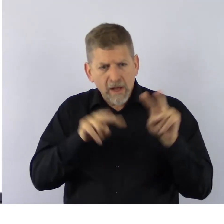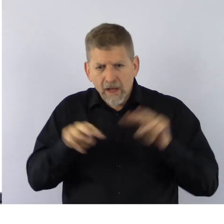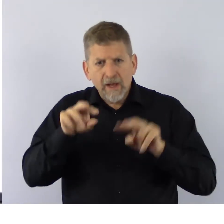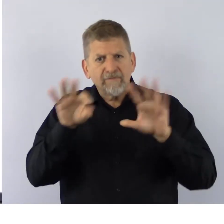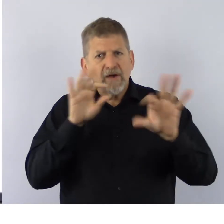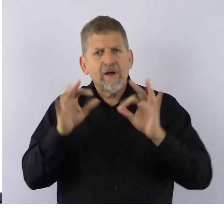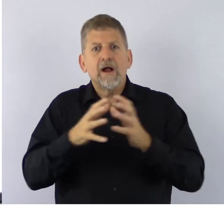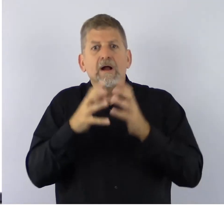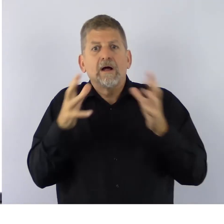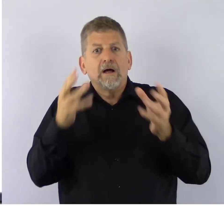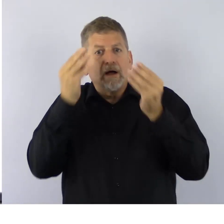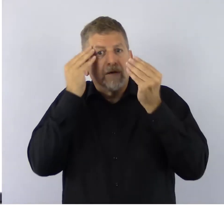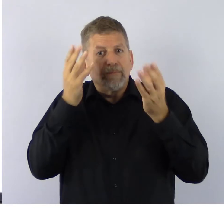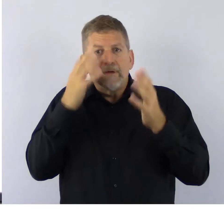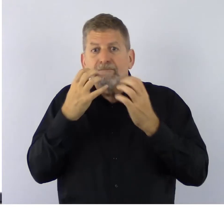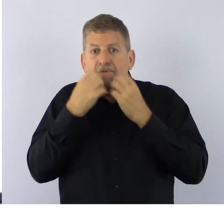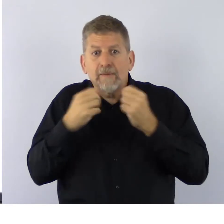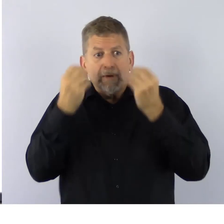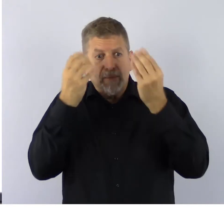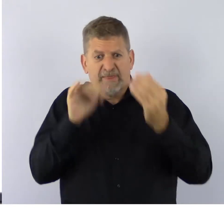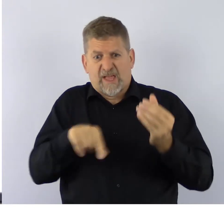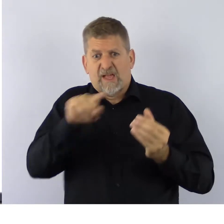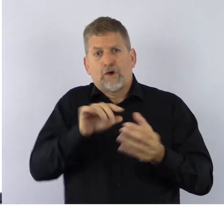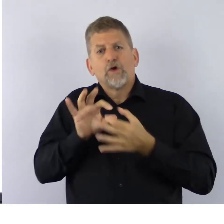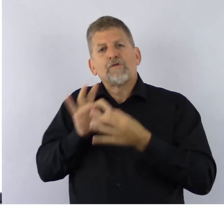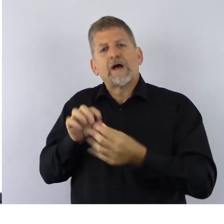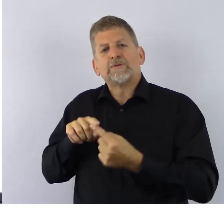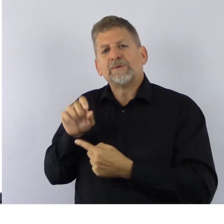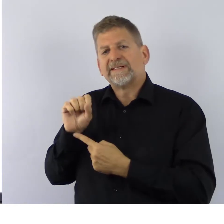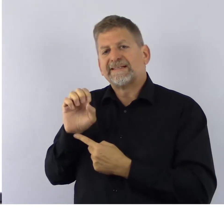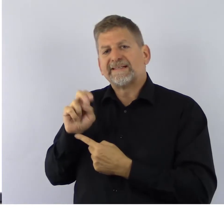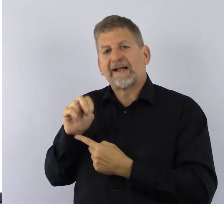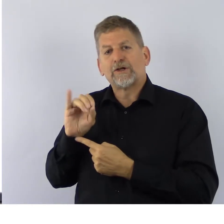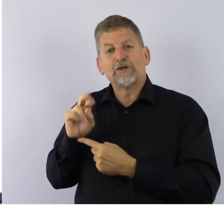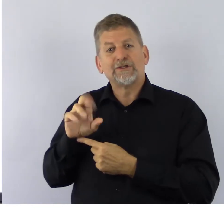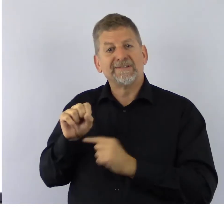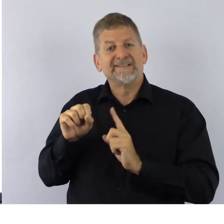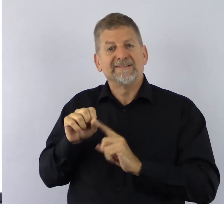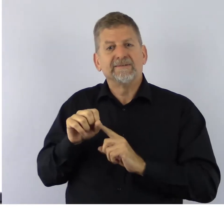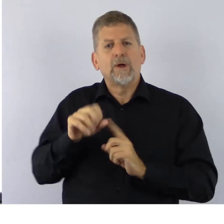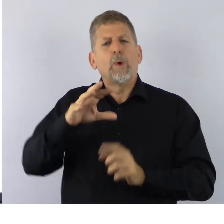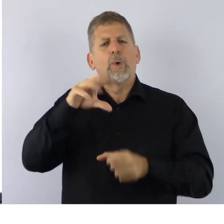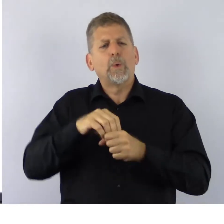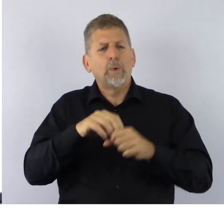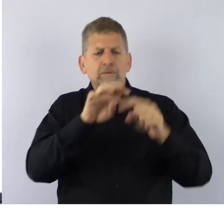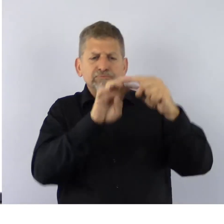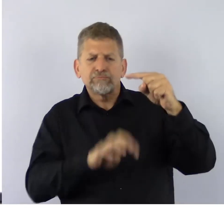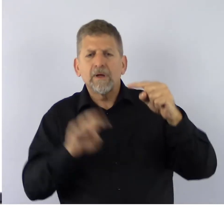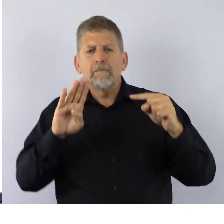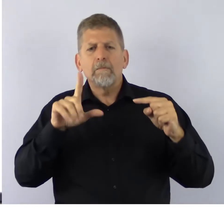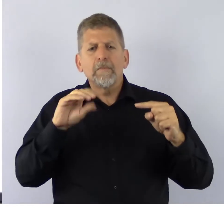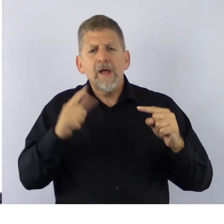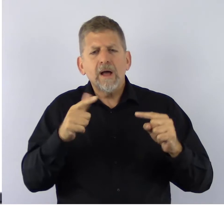of valuable information related to seniors, including a blog about the importance